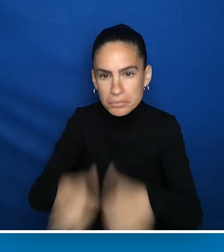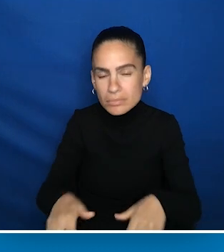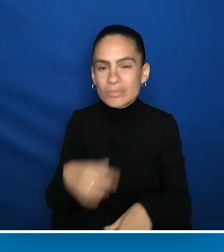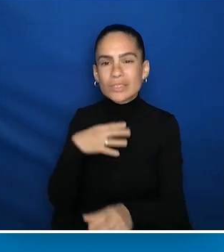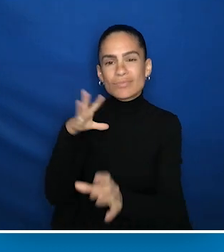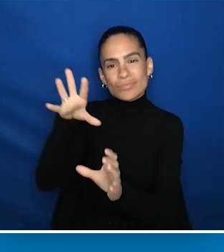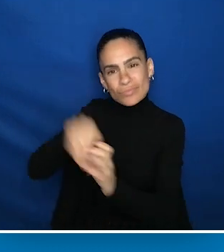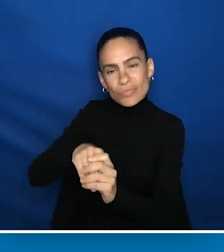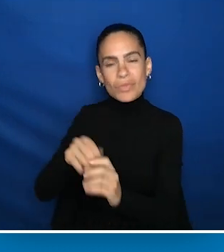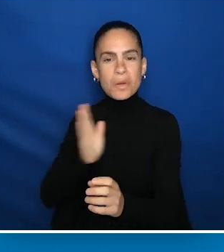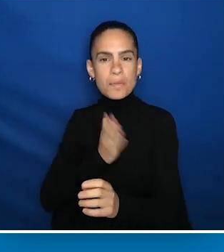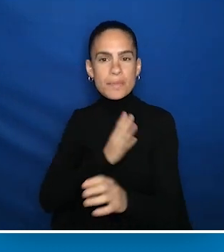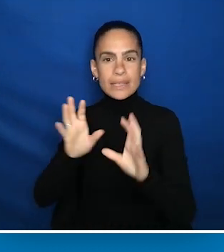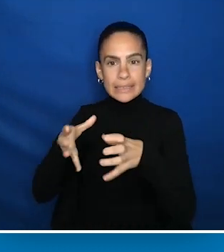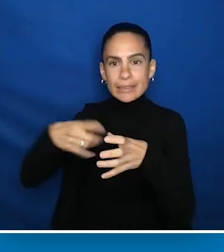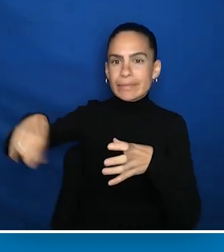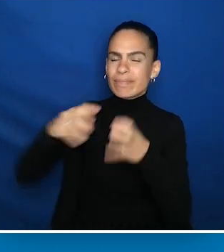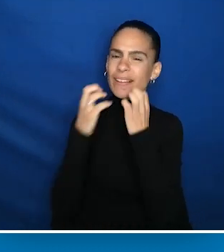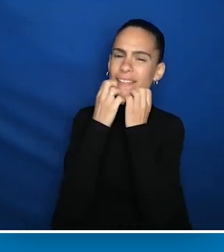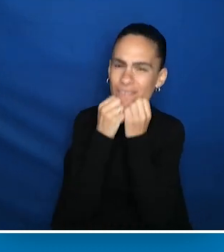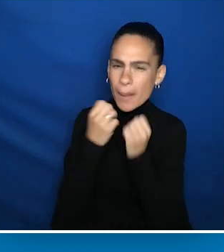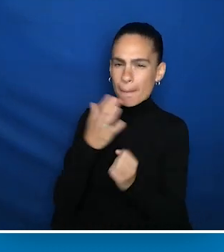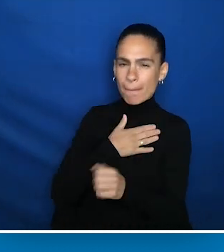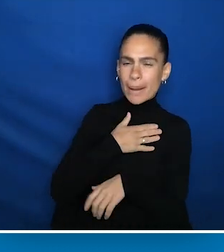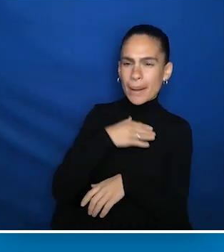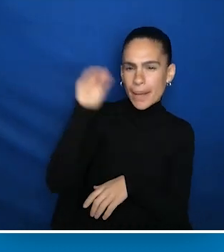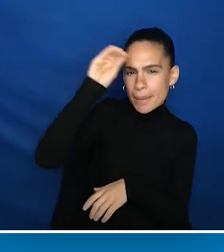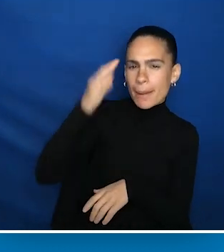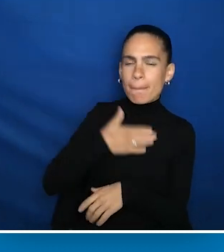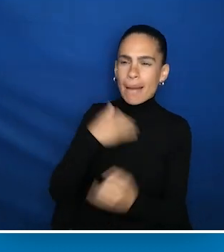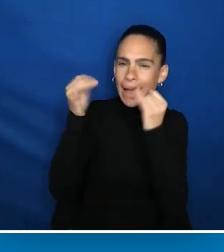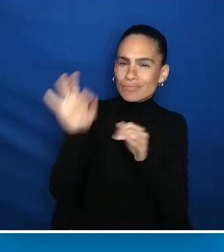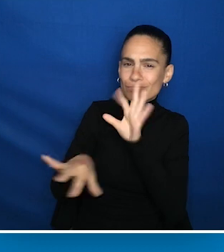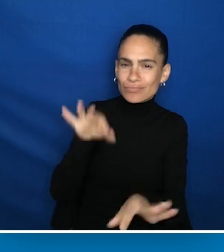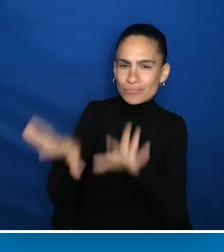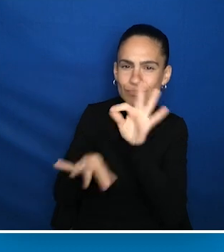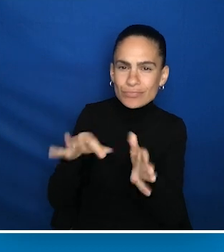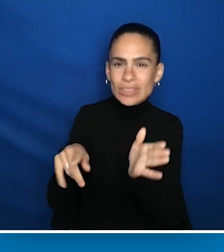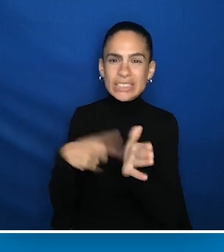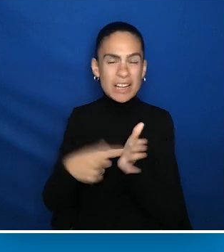So I became very involved with our team. They valued my input, my opinions, my ideas.